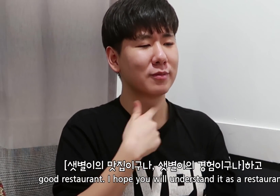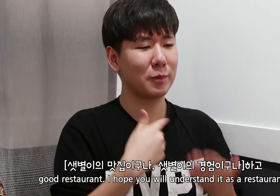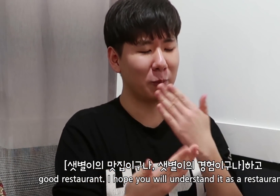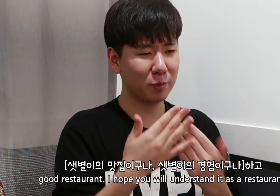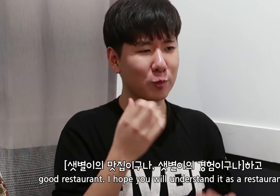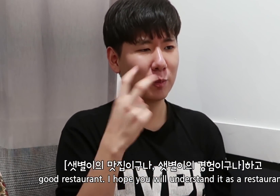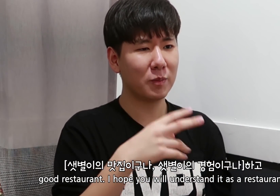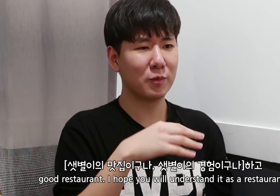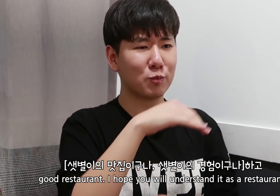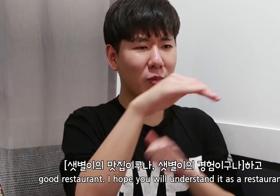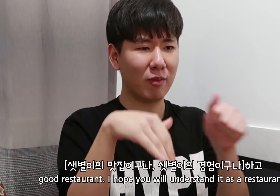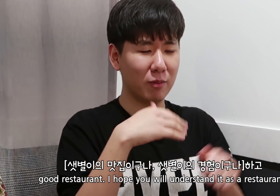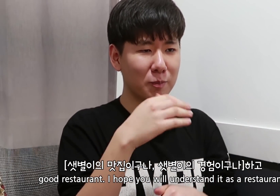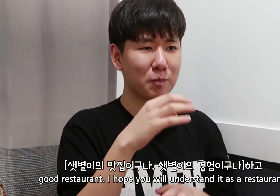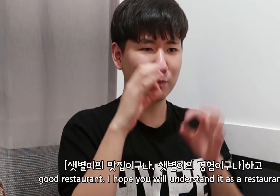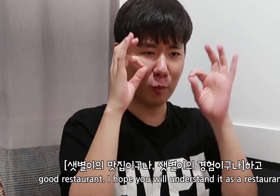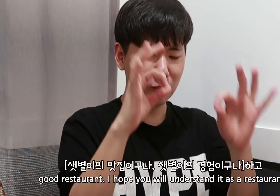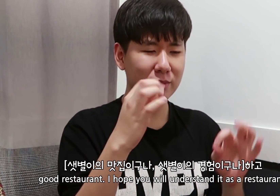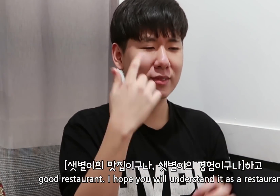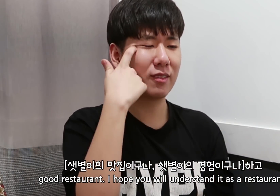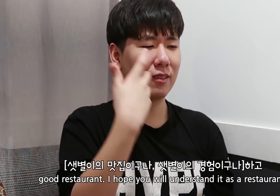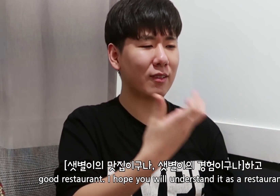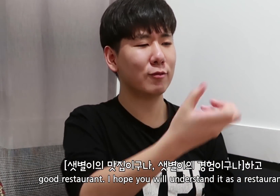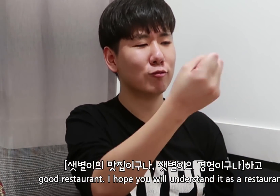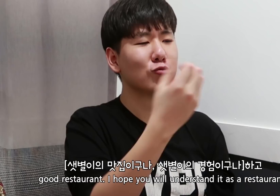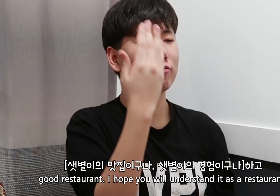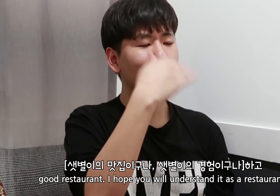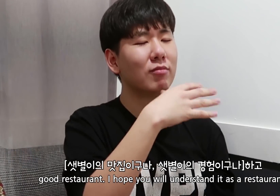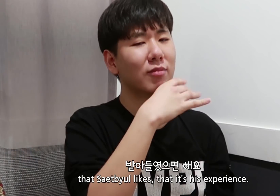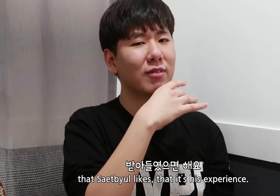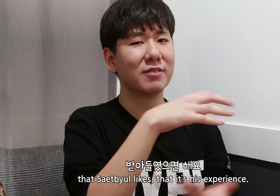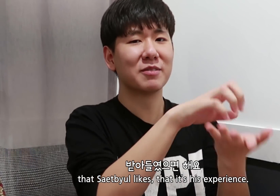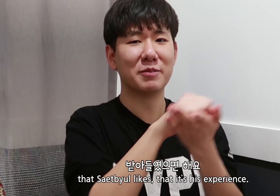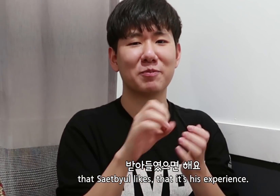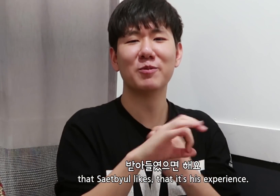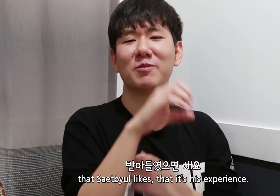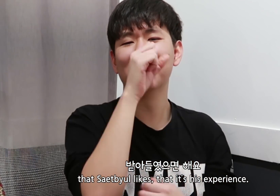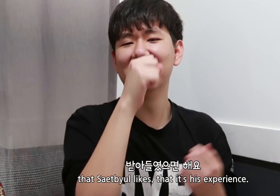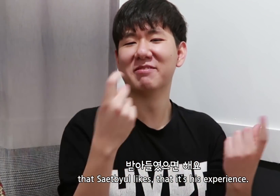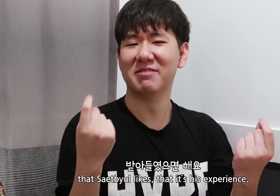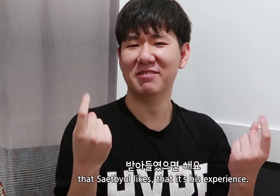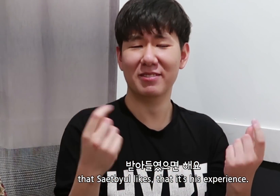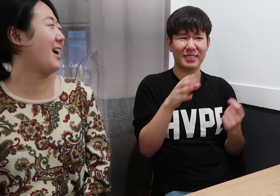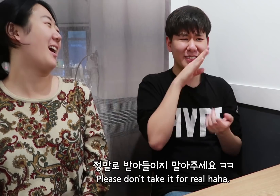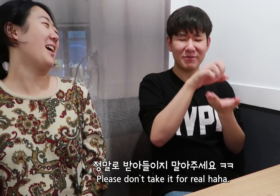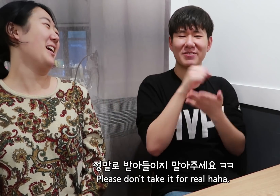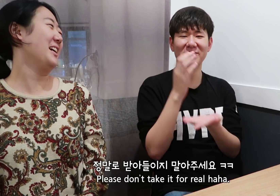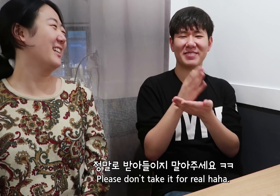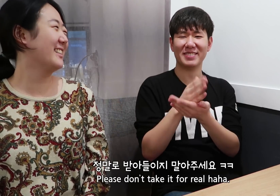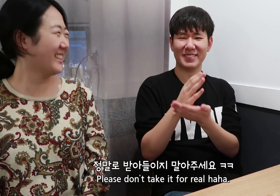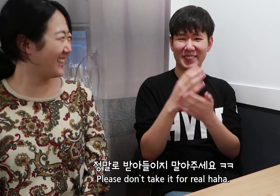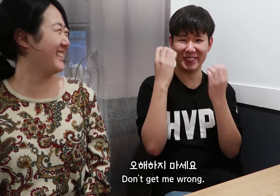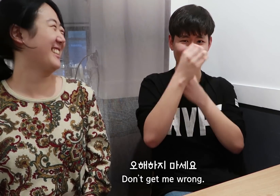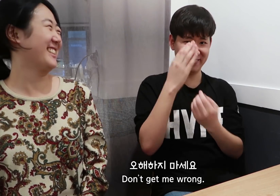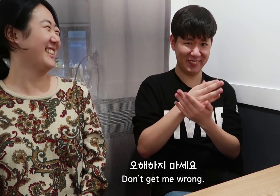I hope you will understand it as a restaurant that Saetbyul likes, that it’s his experience. Please don’t take it for real haha.